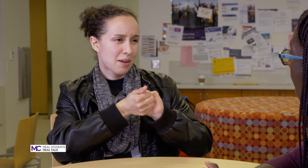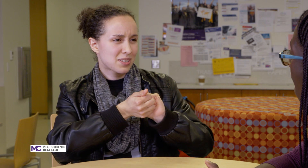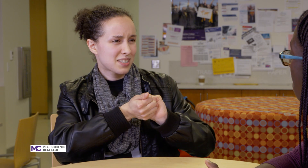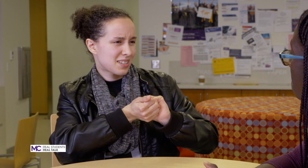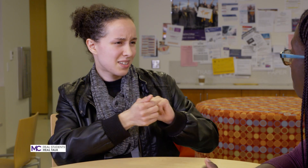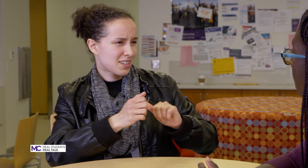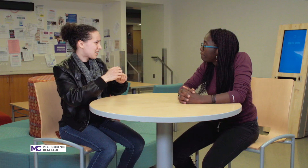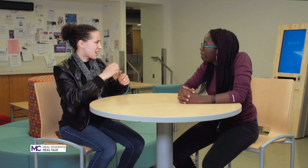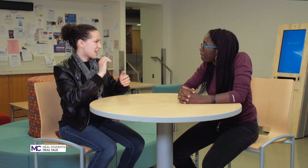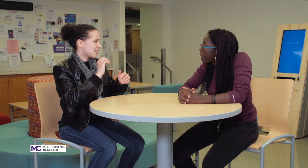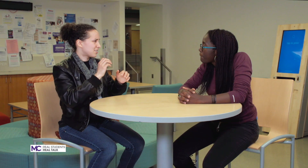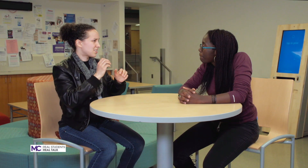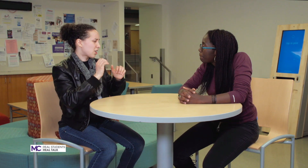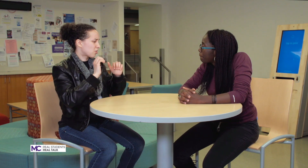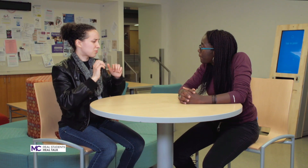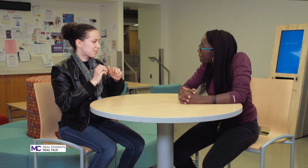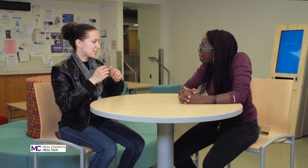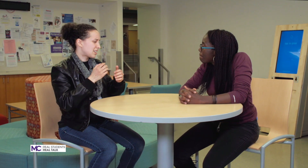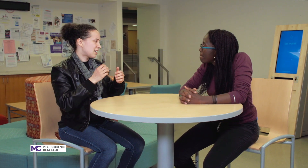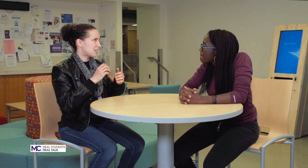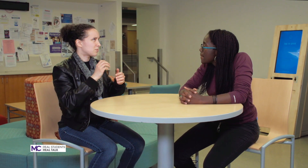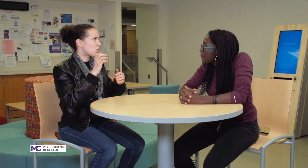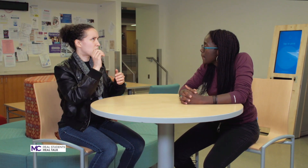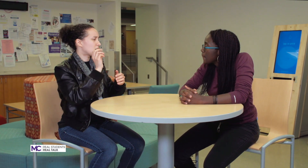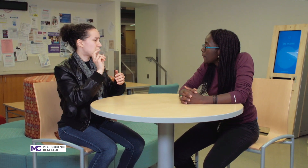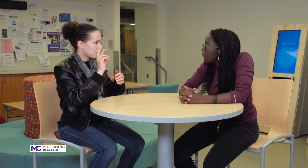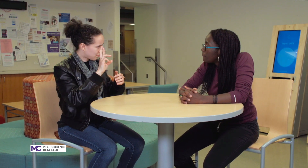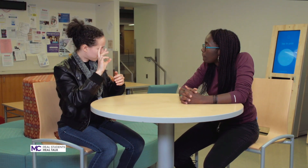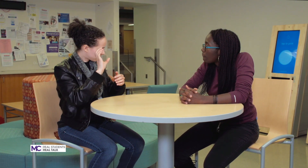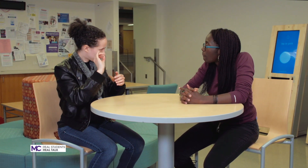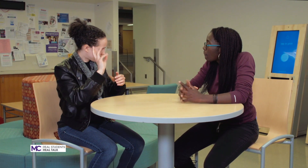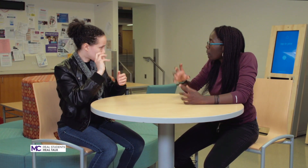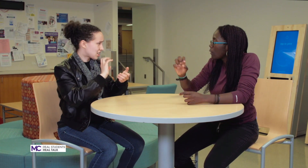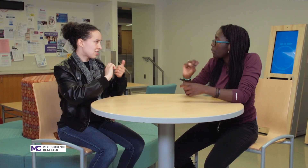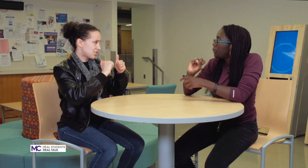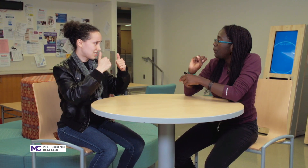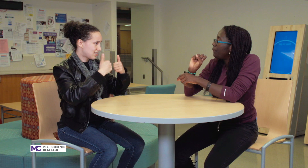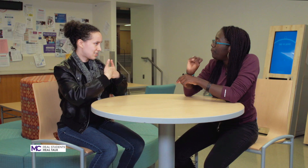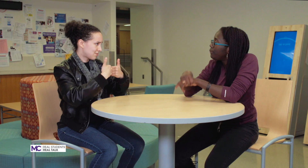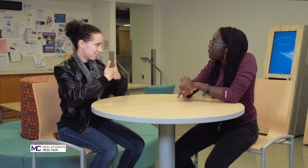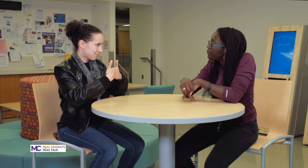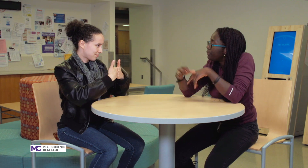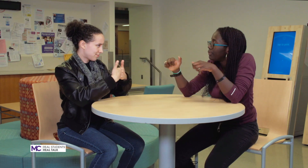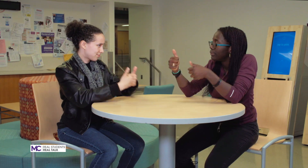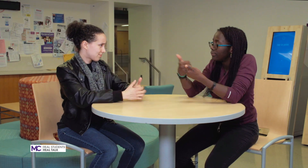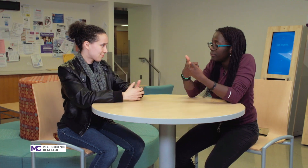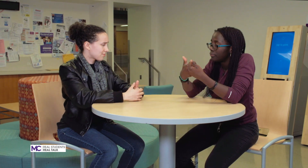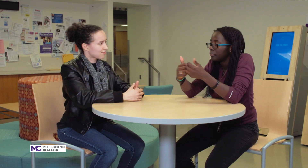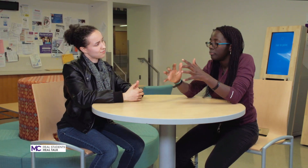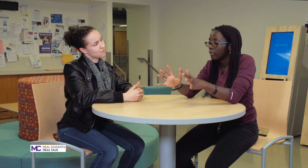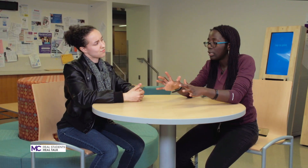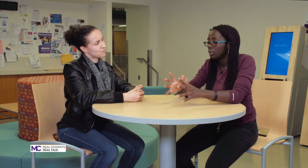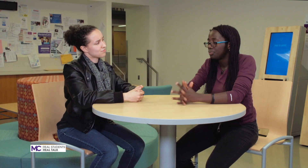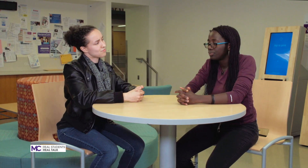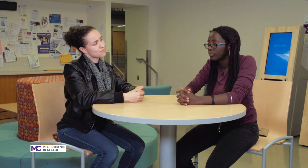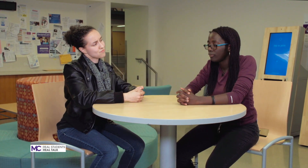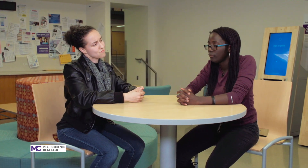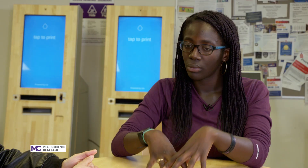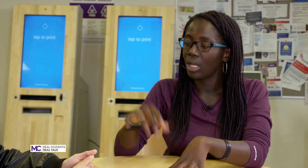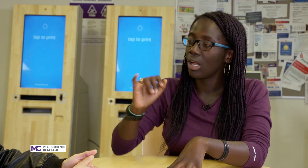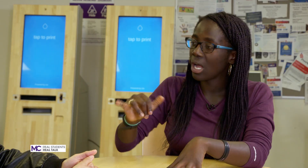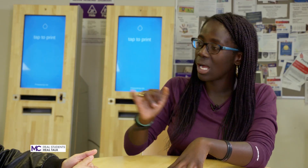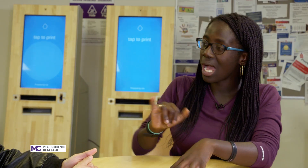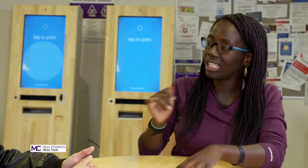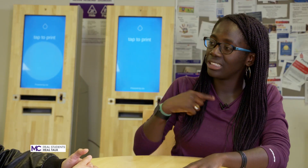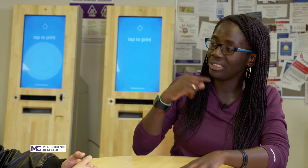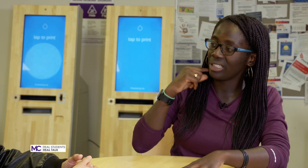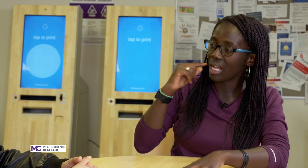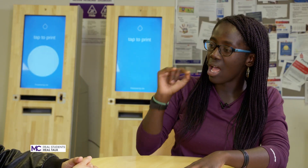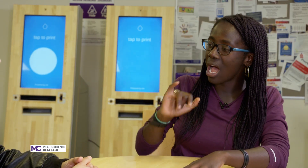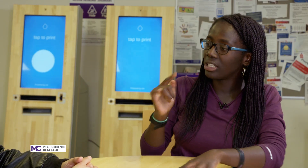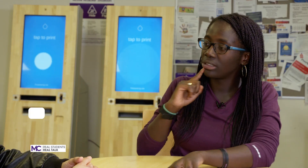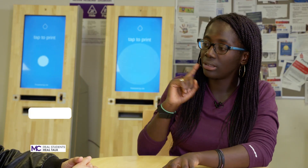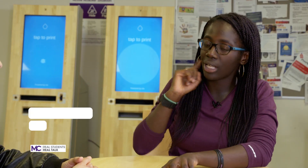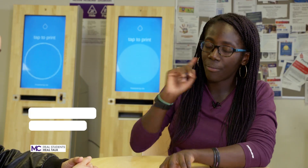and overcome the challenges as a deaf